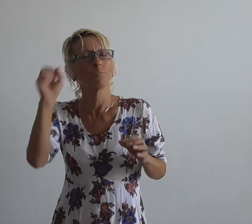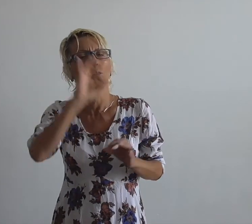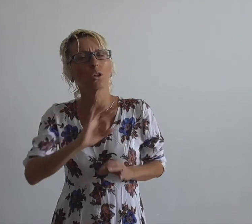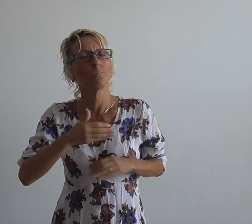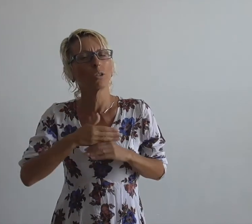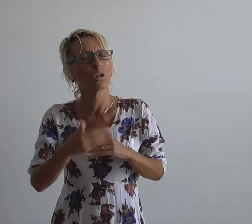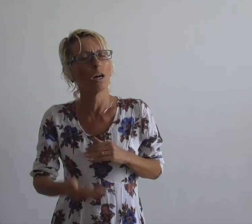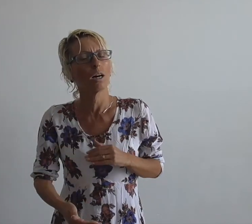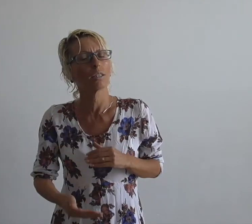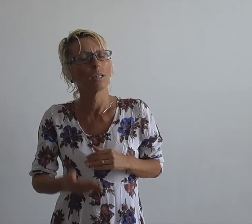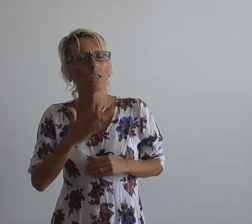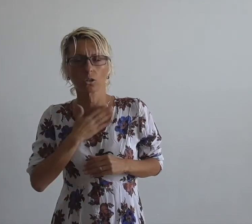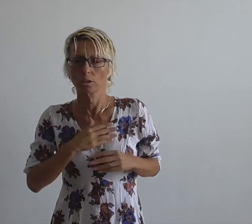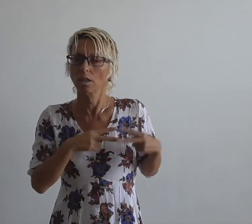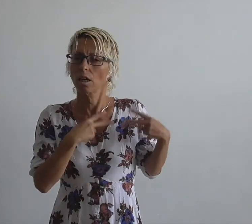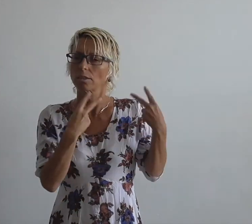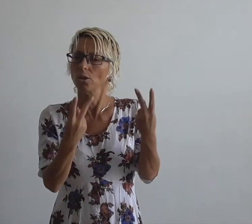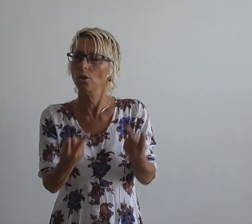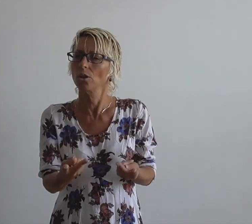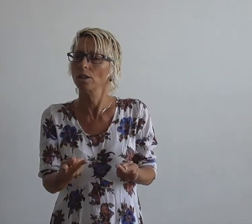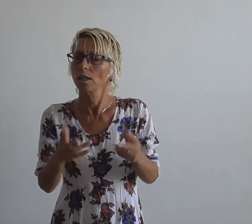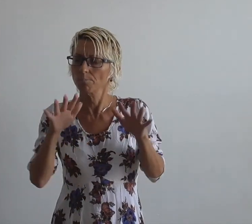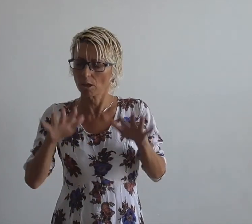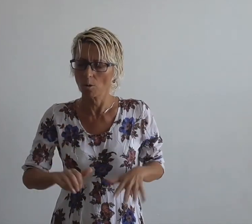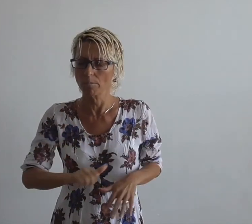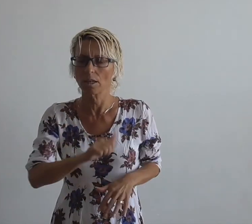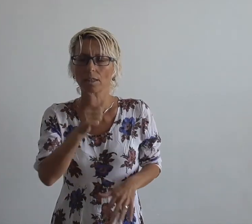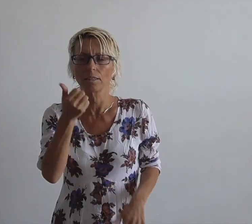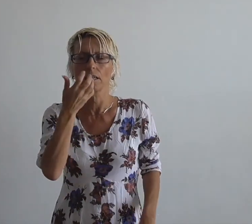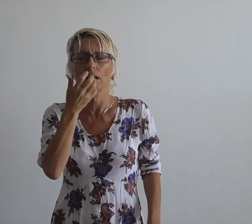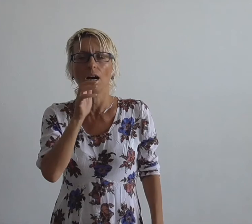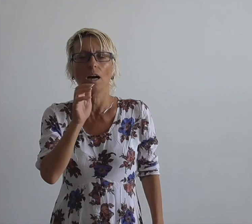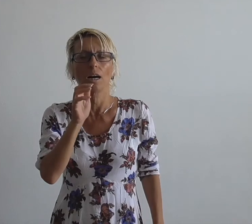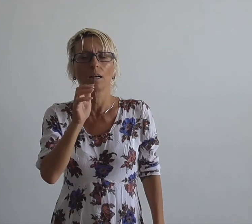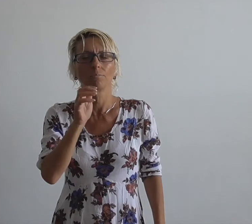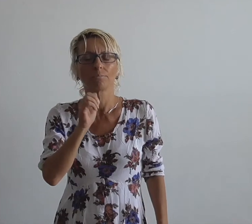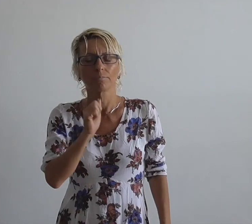If it’s not too late I want to come back To the warmest place